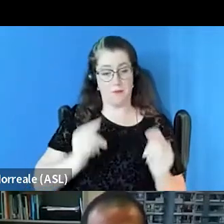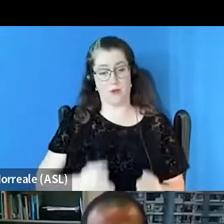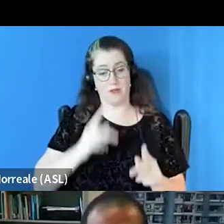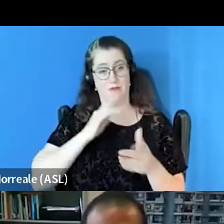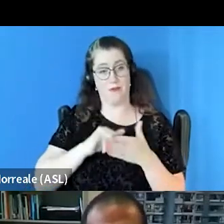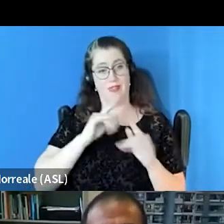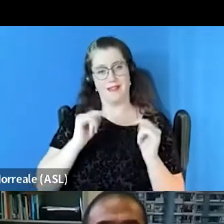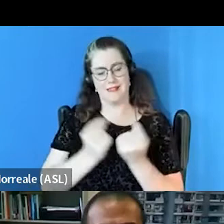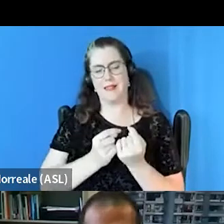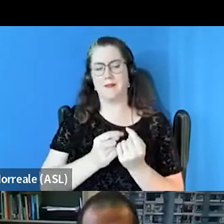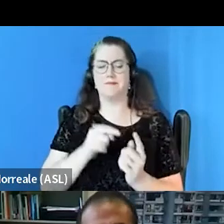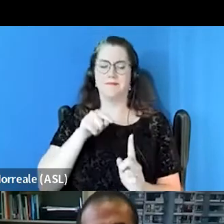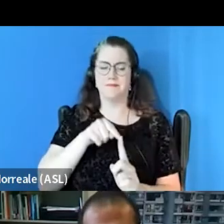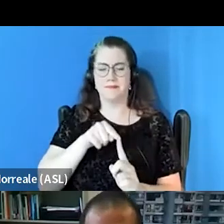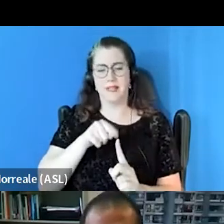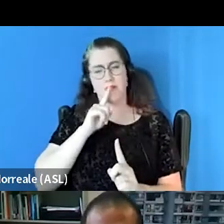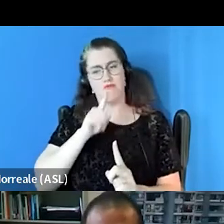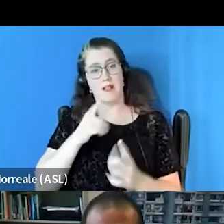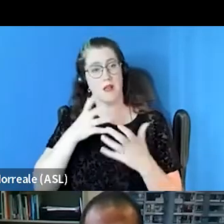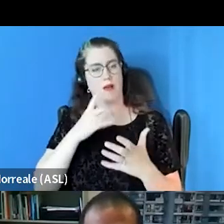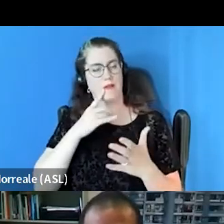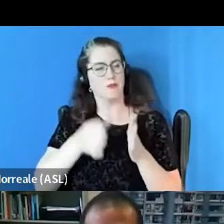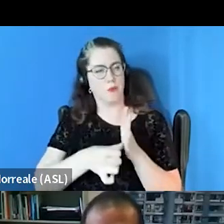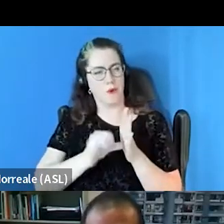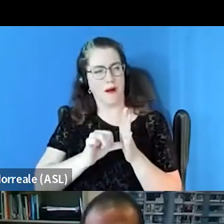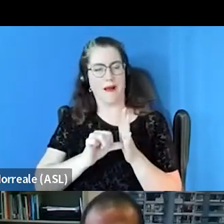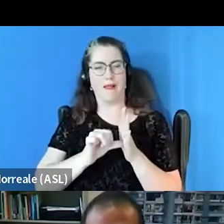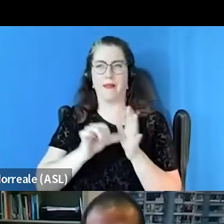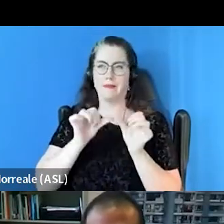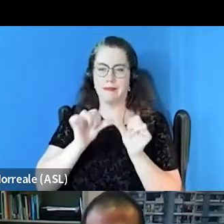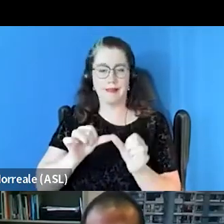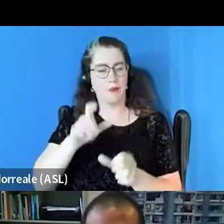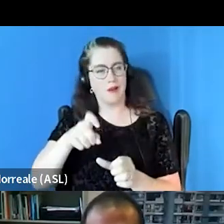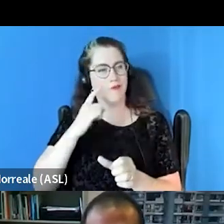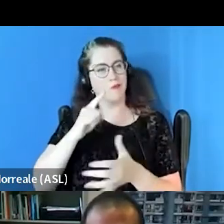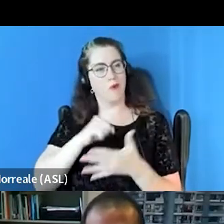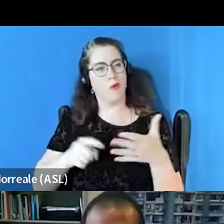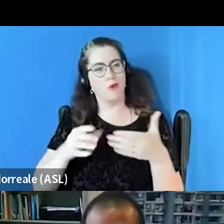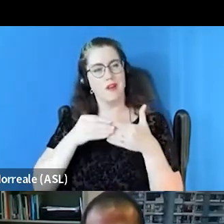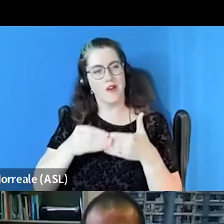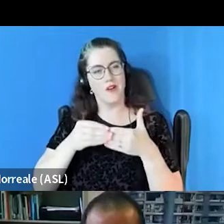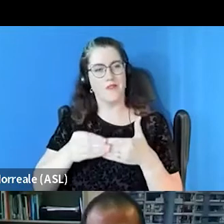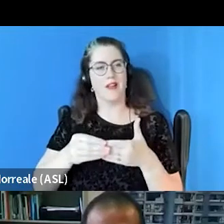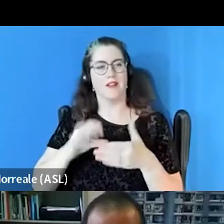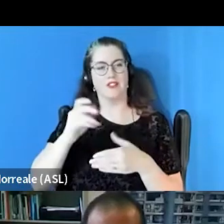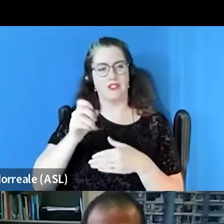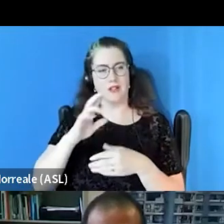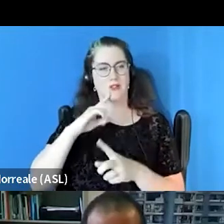He really wants to just highlight the continued need for those flexible Shelter Plus Care funding through HUD,